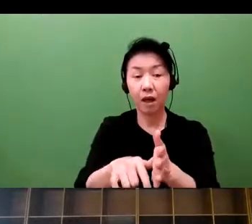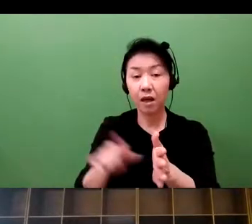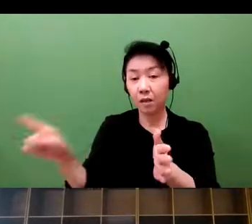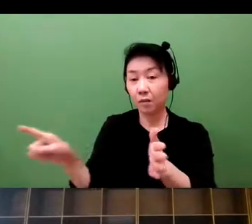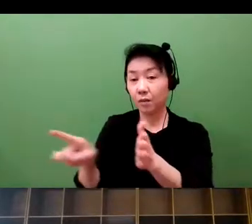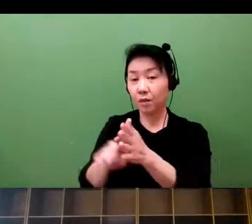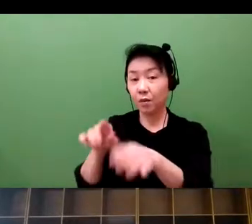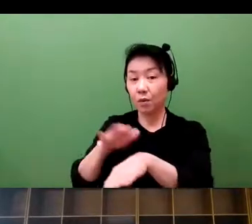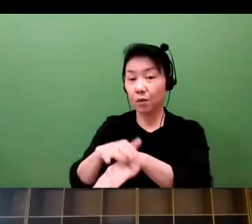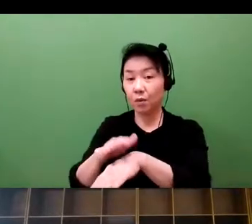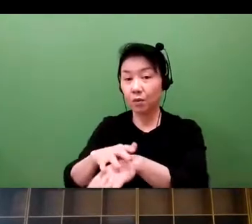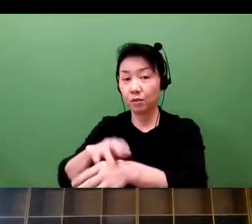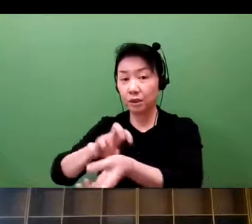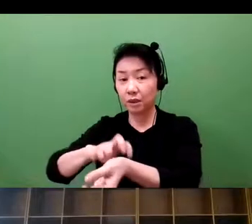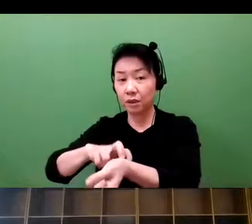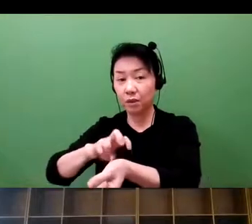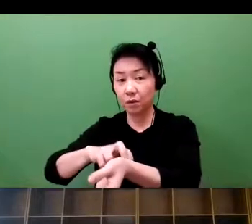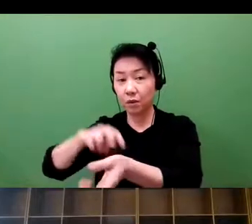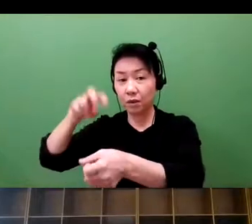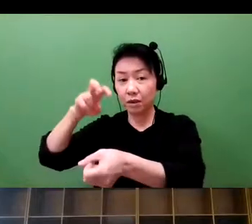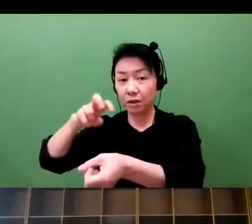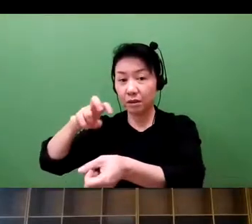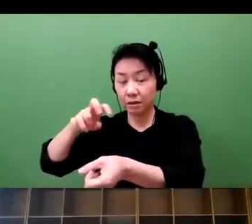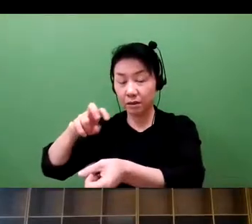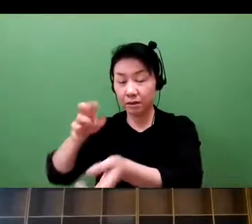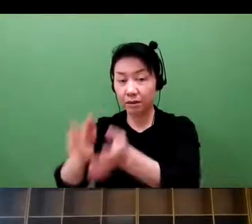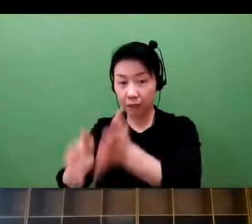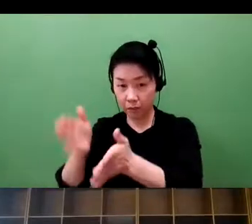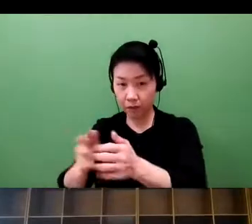and also the conventional medical services.